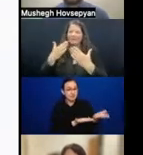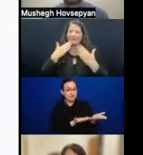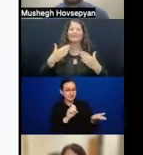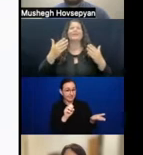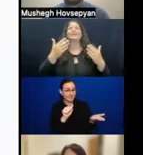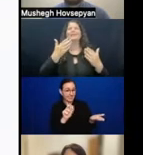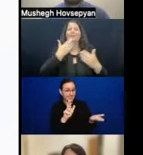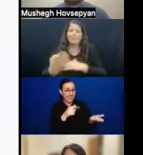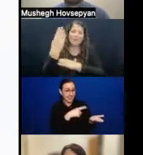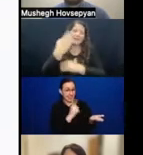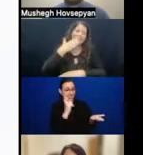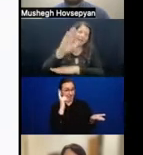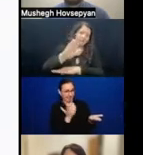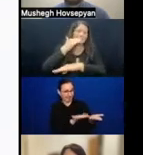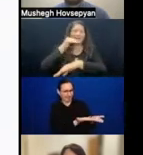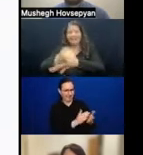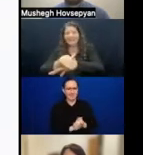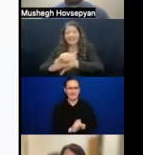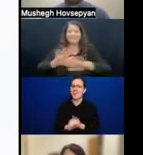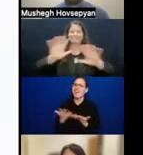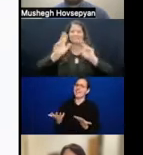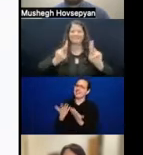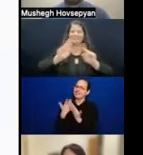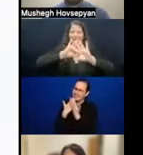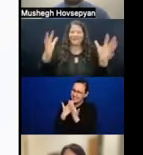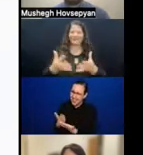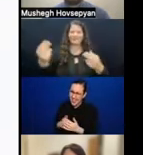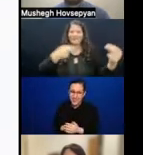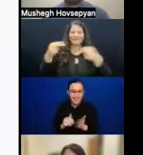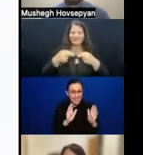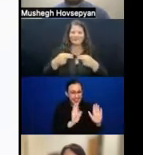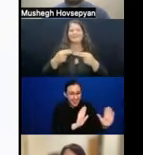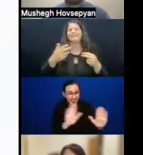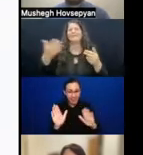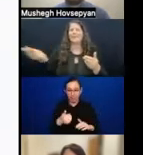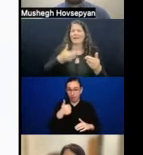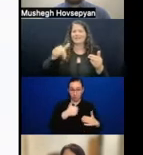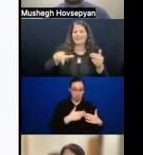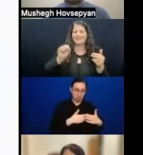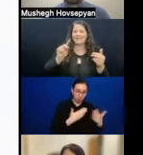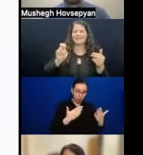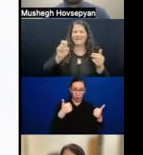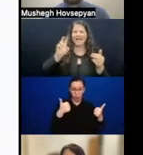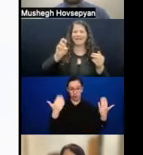Welcome to Disability Inclusive Democracy Slide Event for COSP15.